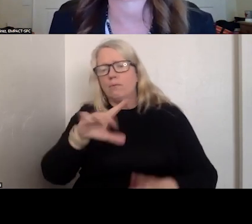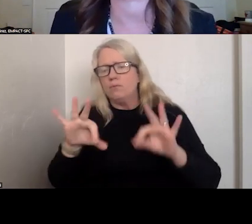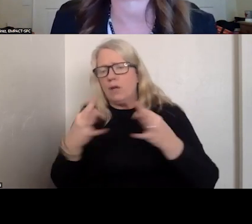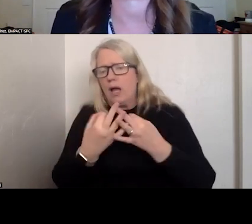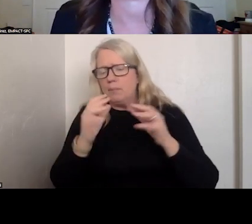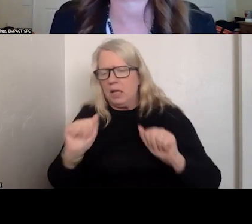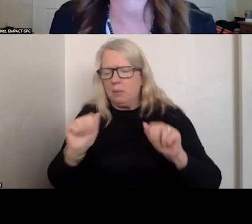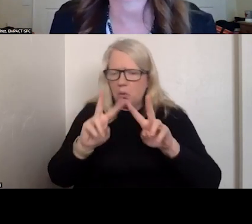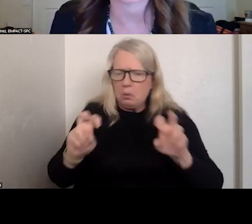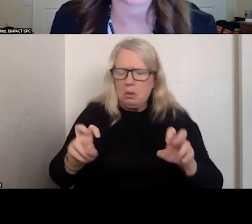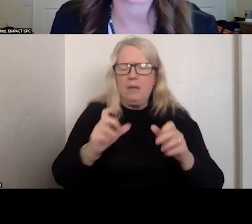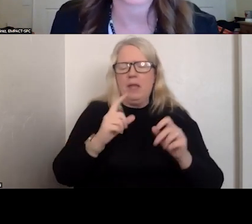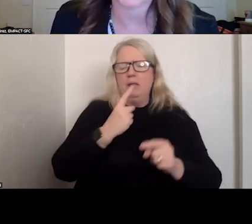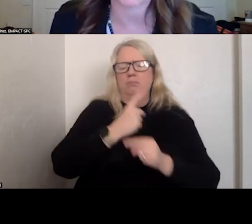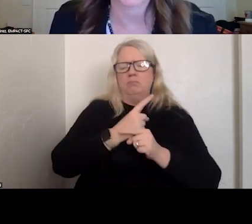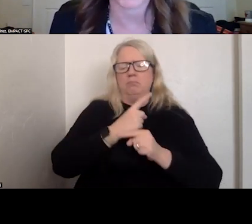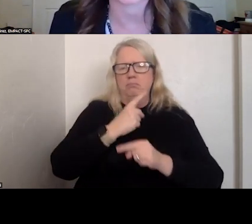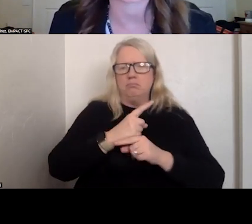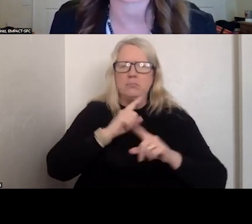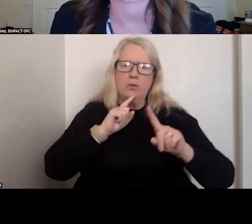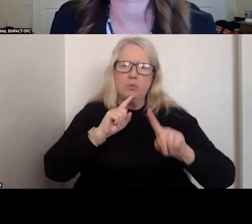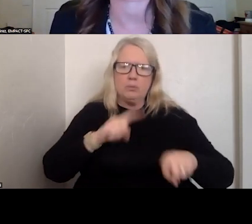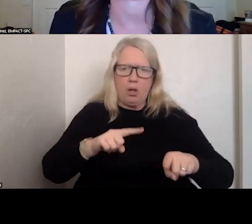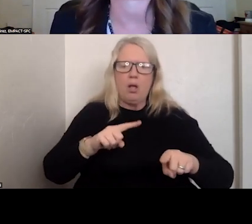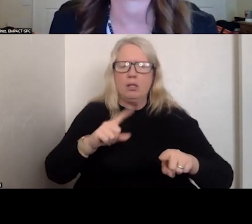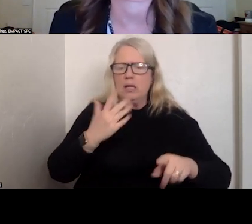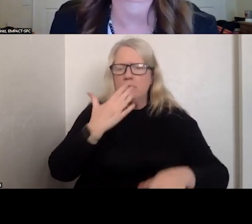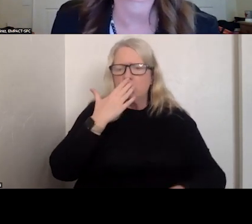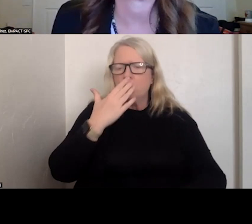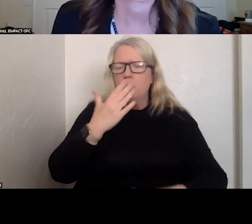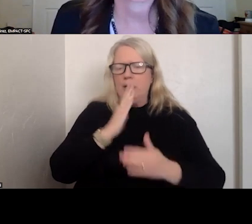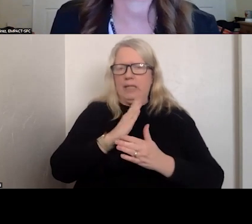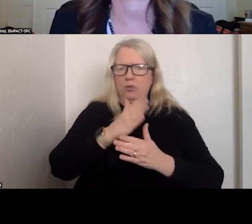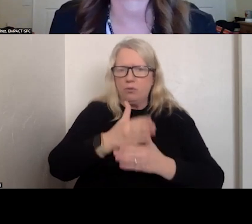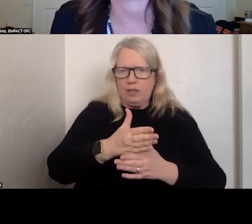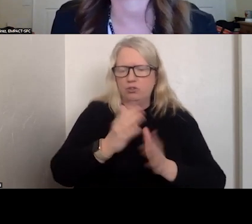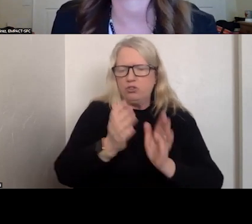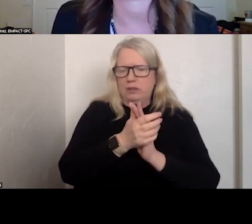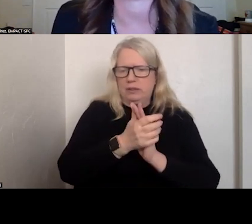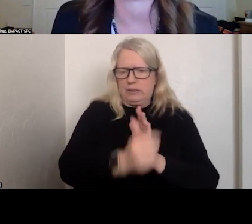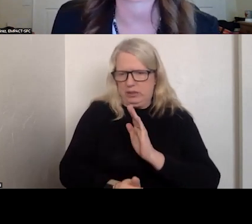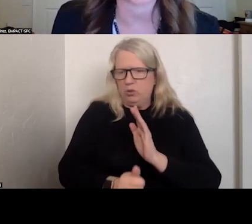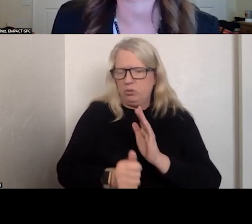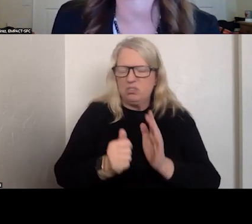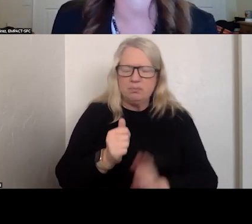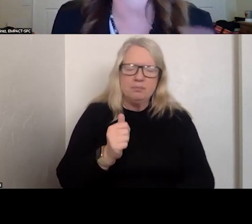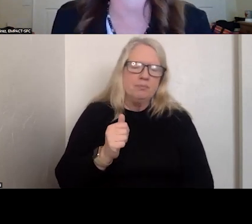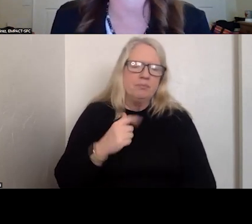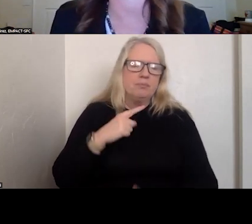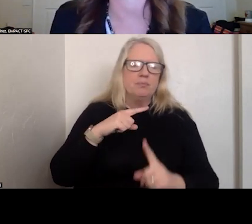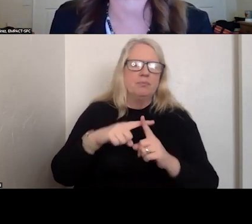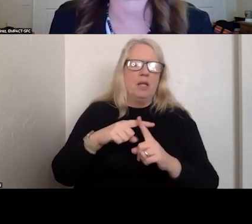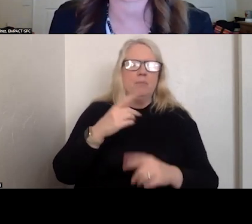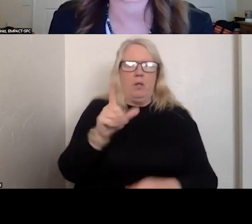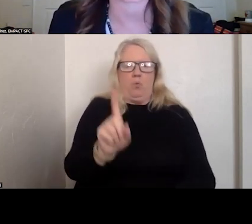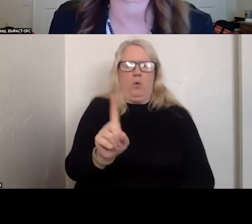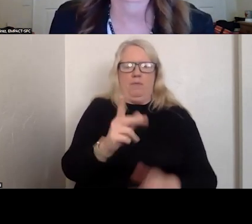APPROPRIATELY AND HAVE GOOD CRISIS INTERVENTION SKILLS AND BE ABLE TO RESPOND WHERE THE PERSON IS. AS I MENTIONED,